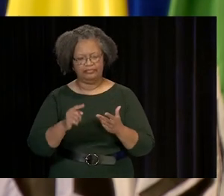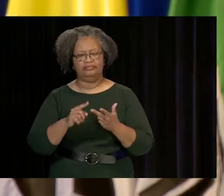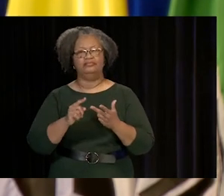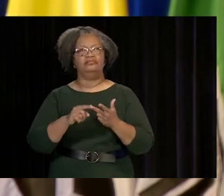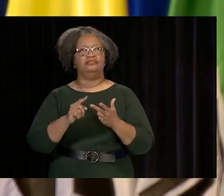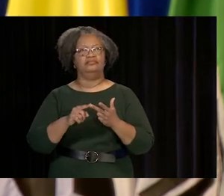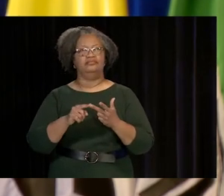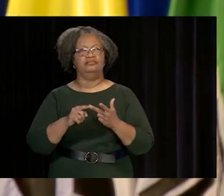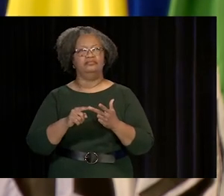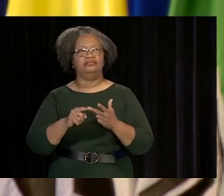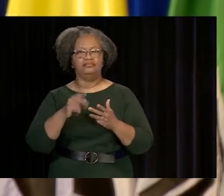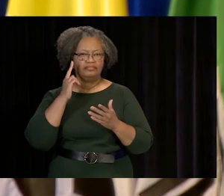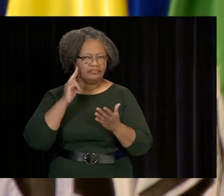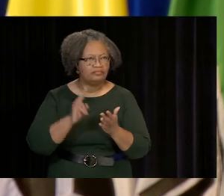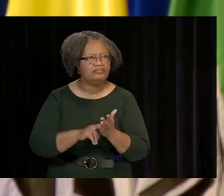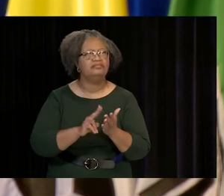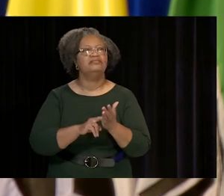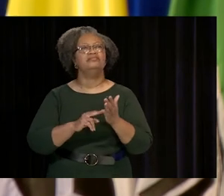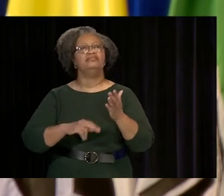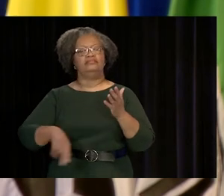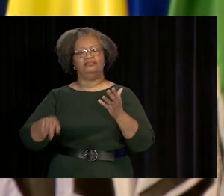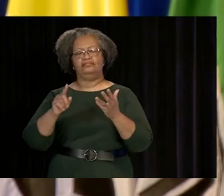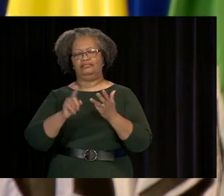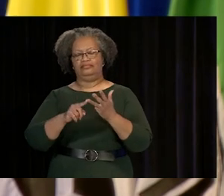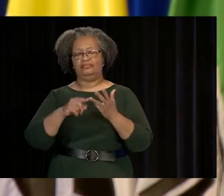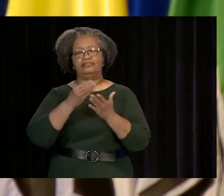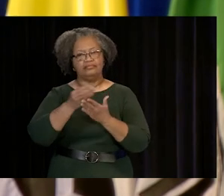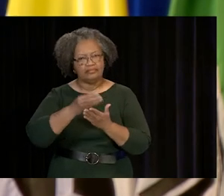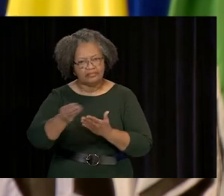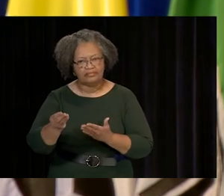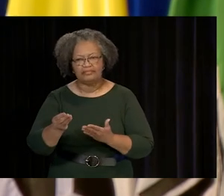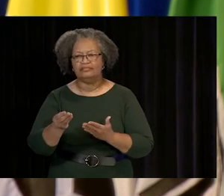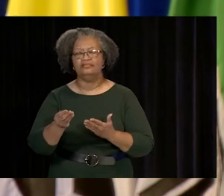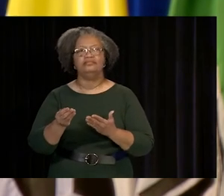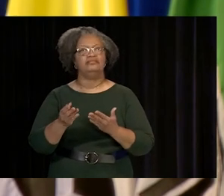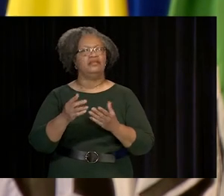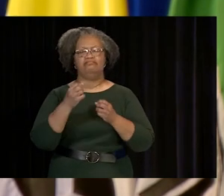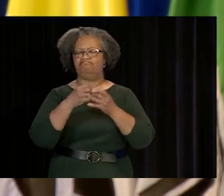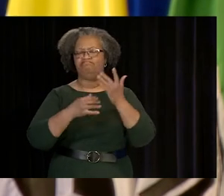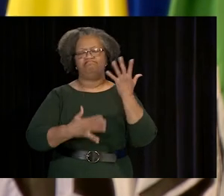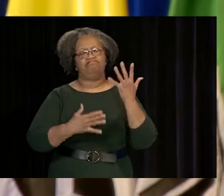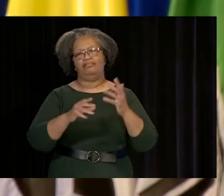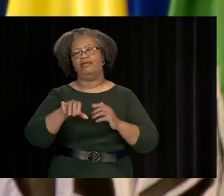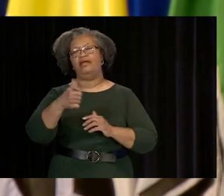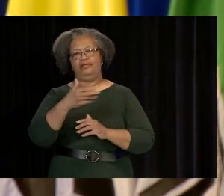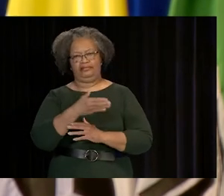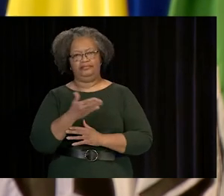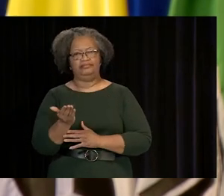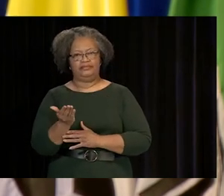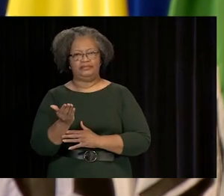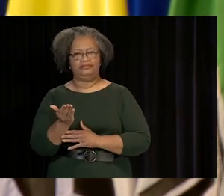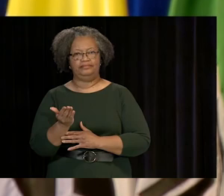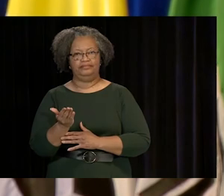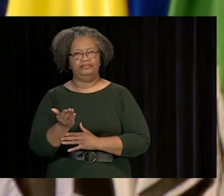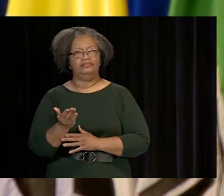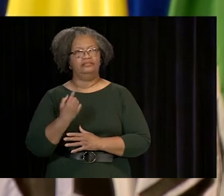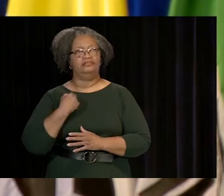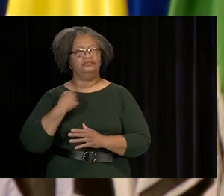OUR CORE MISSION, HOWEVER, IS TO TRANSFORM LIVES AND COMMUNITIES THROUGH HIGHER EDUCATION.